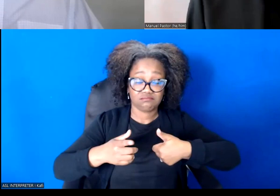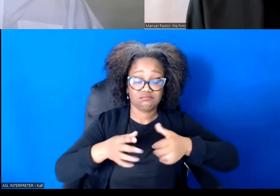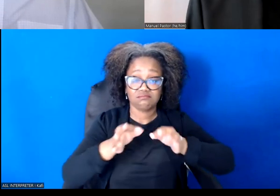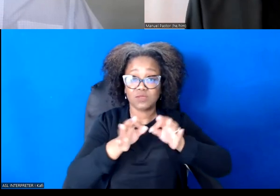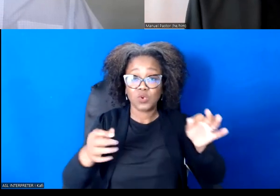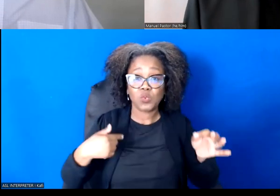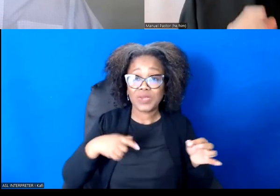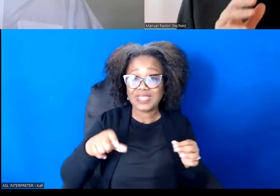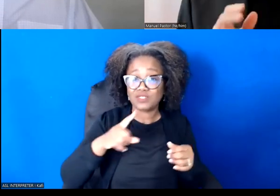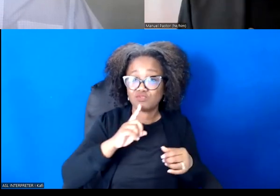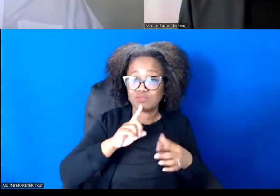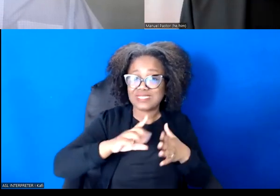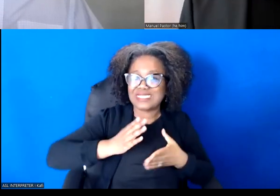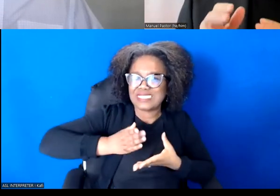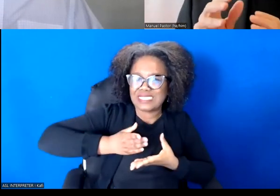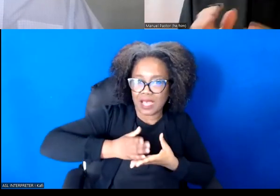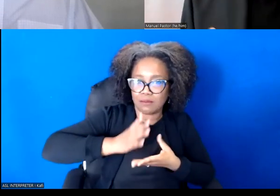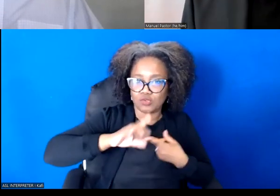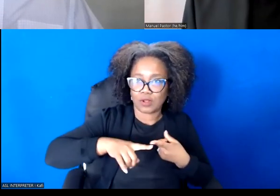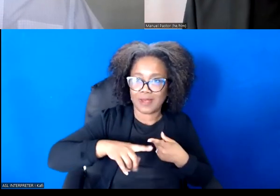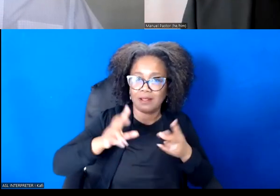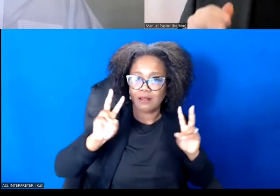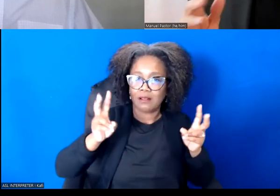our economy. When we talk about the economy.